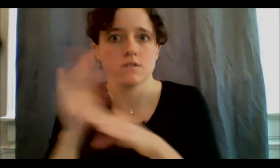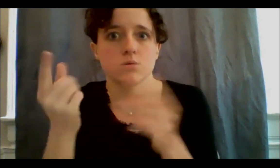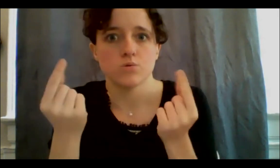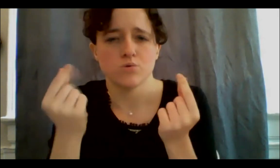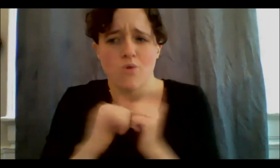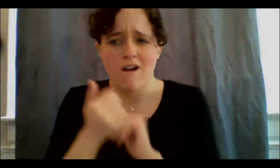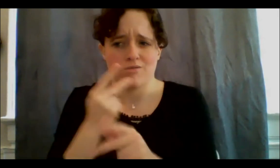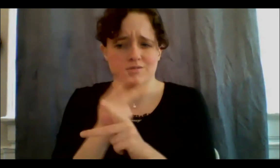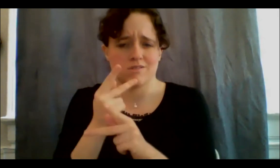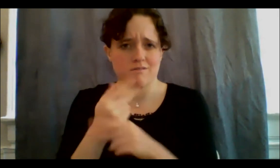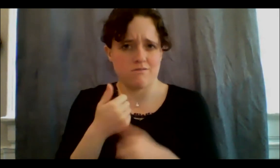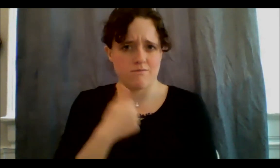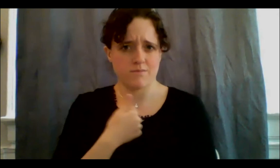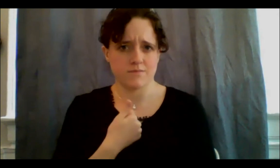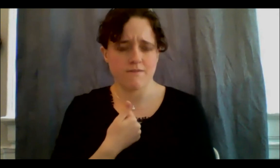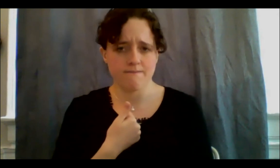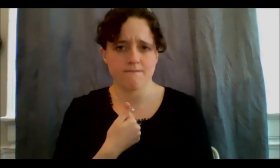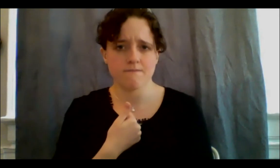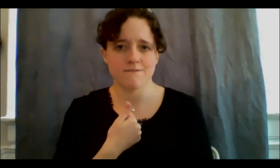one of my favourite pastimes which is gardening, which is touching the earth,